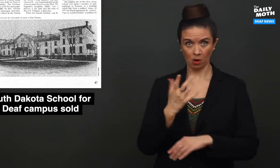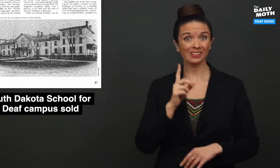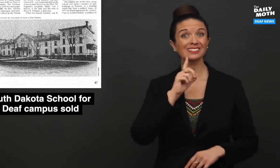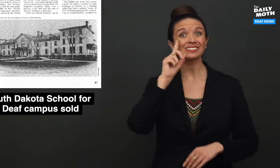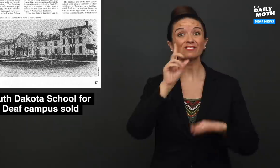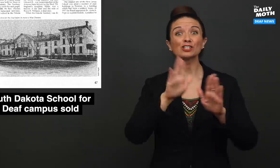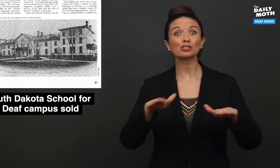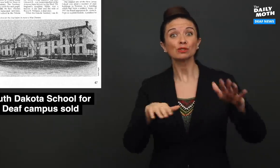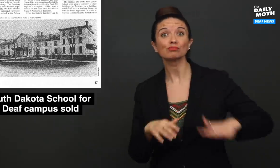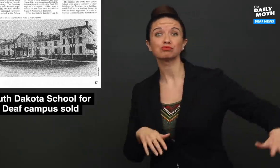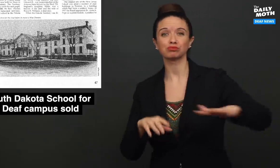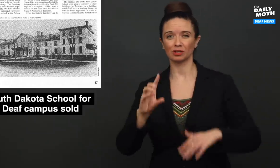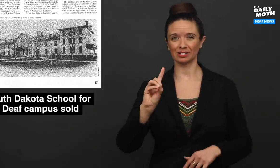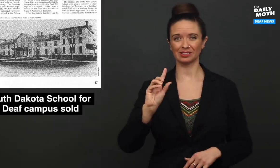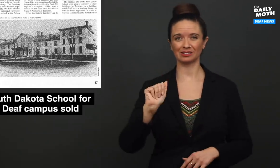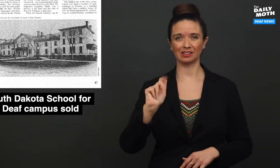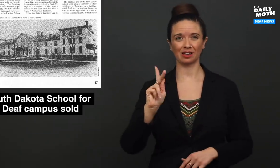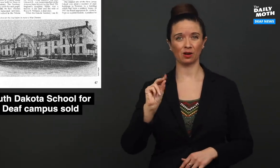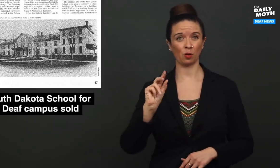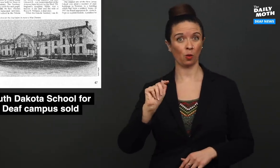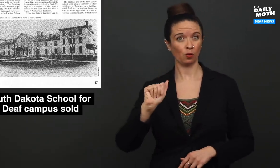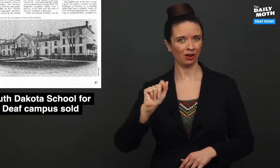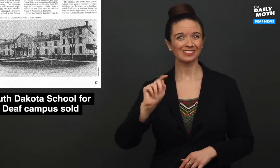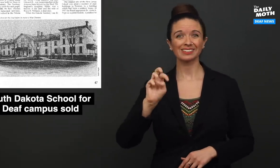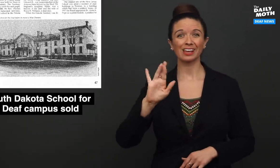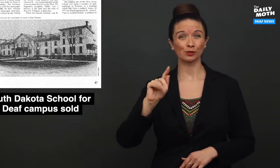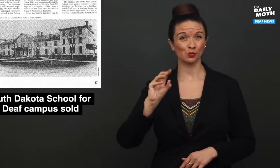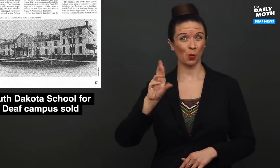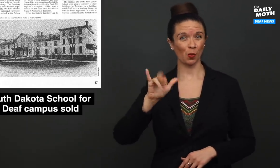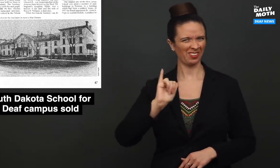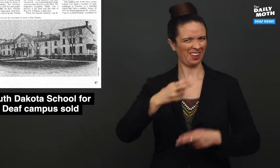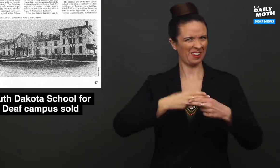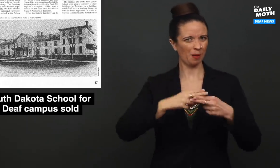Deaf children in The Dakota Territory